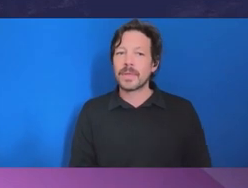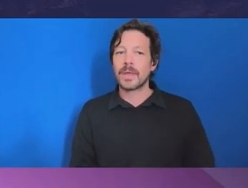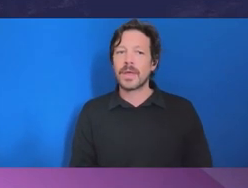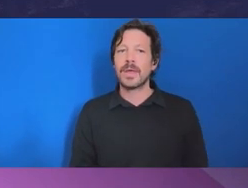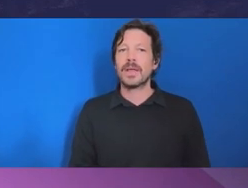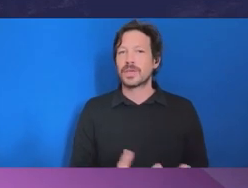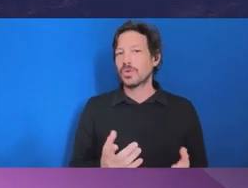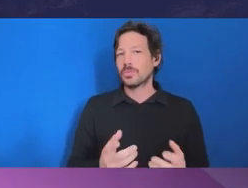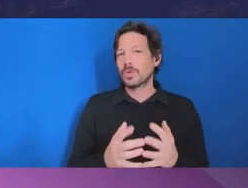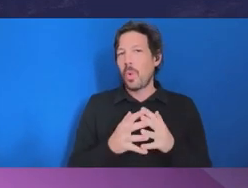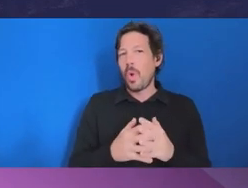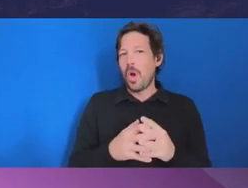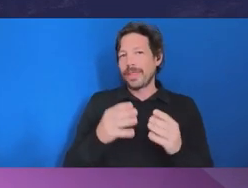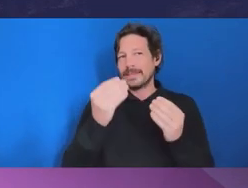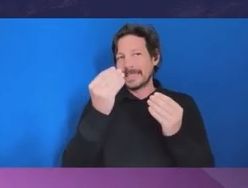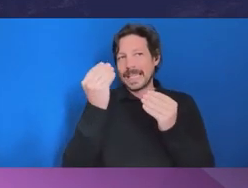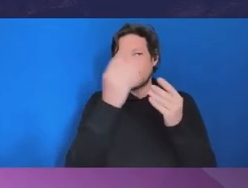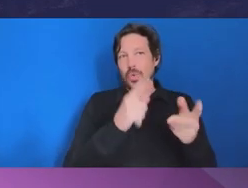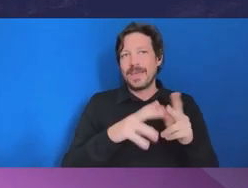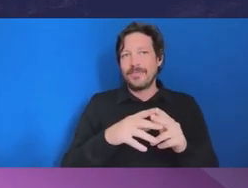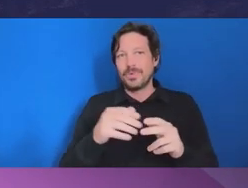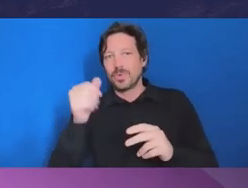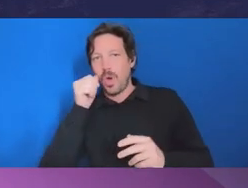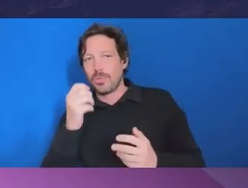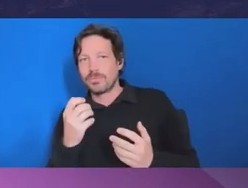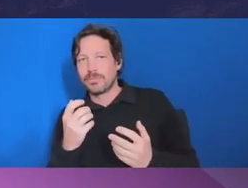Ombudsman Glass: And I just make the point that we also accept anonymous disclosures.